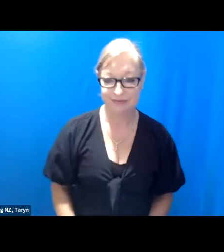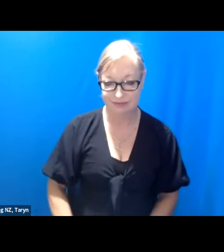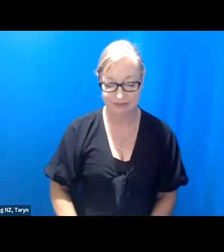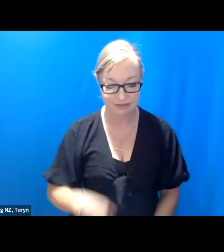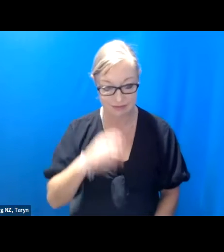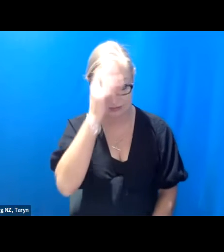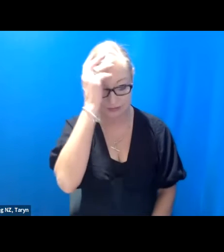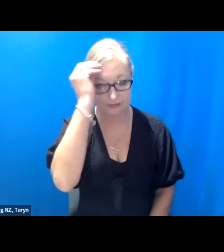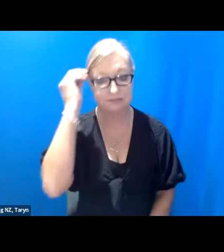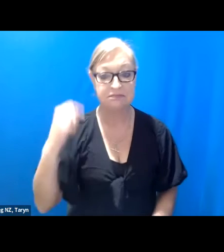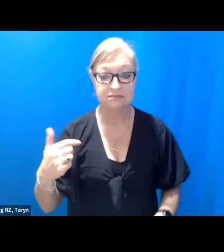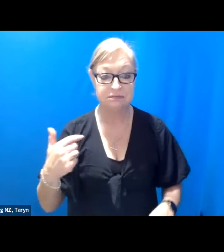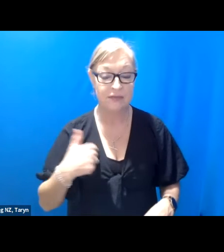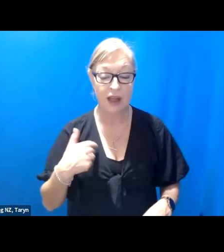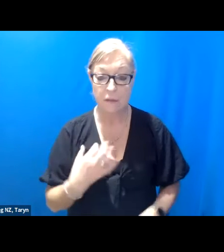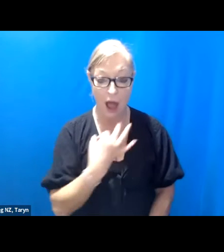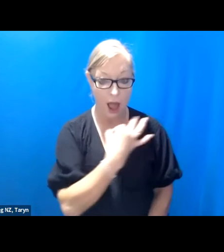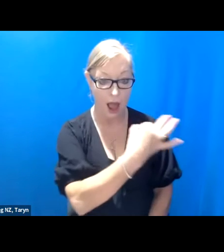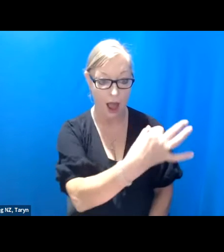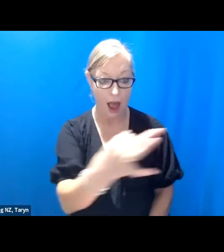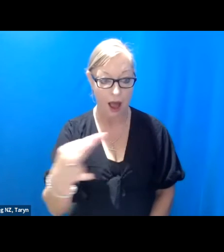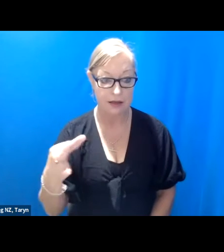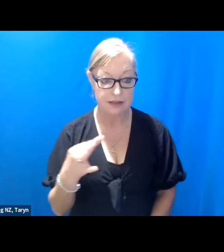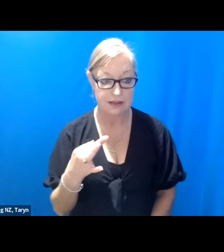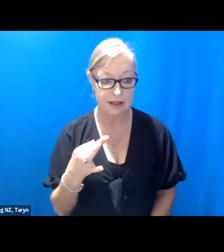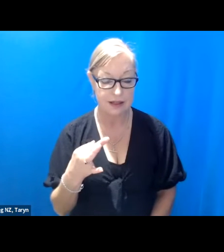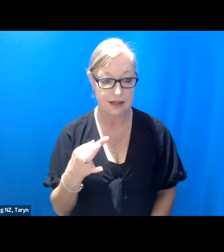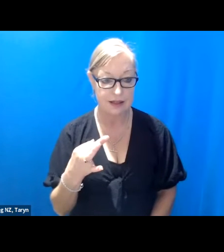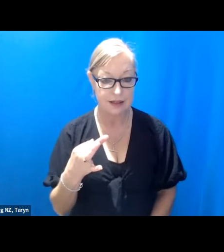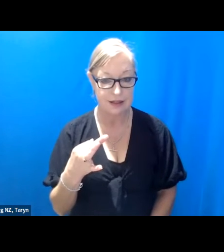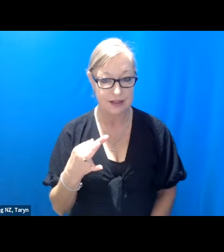I might just ask to sort of queue up, there's a little video that I